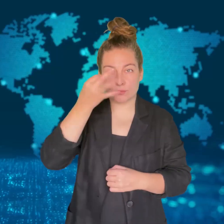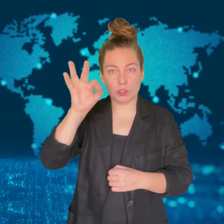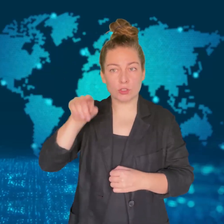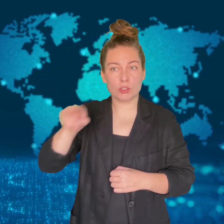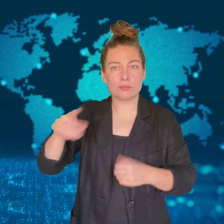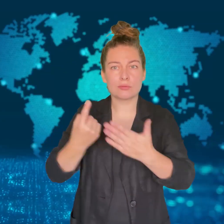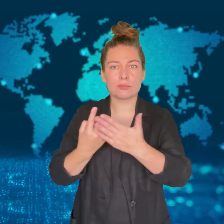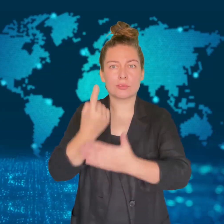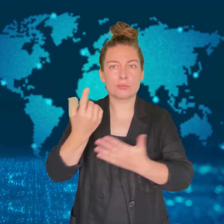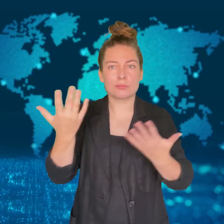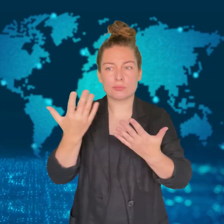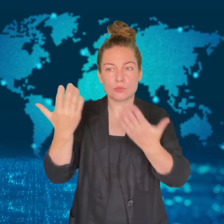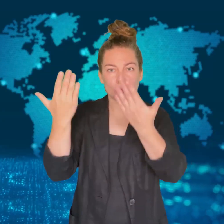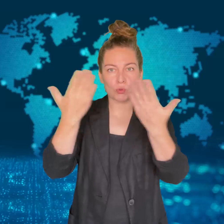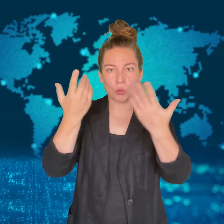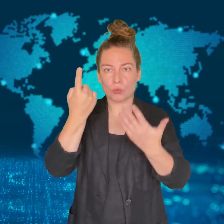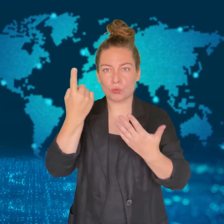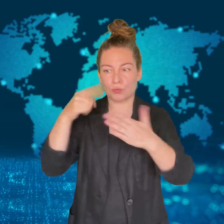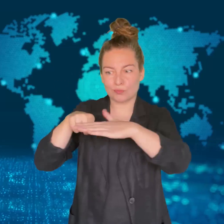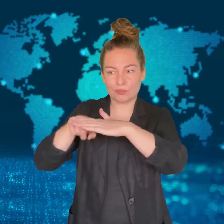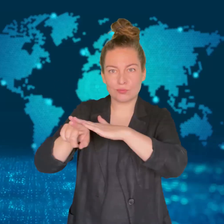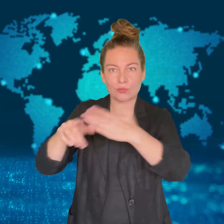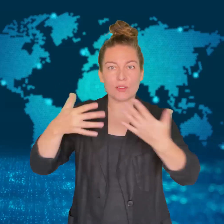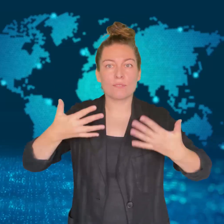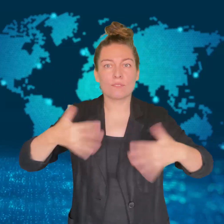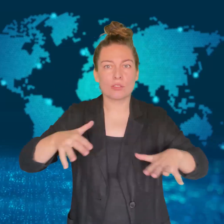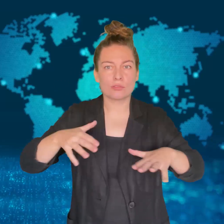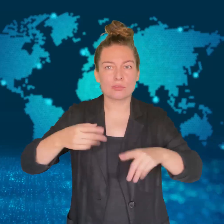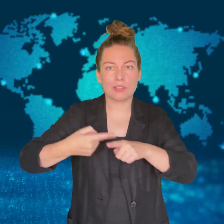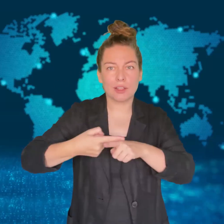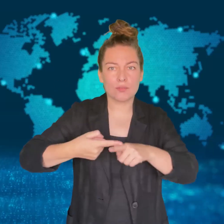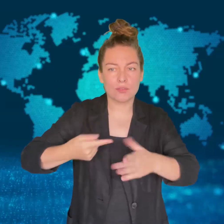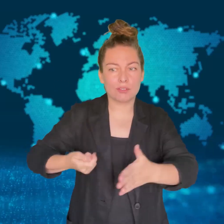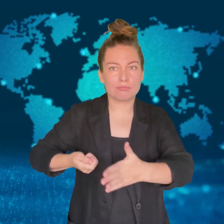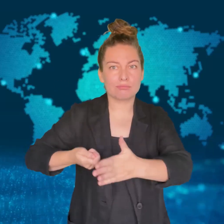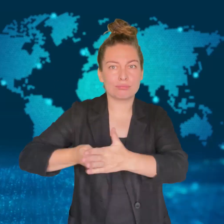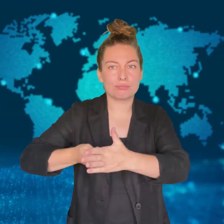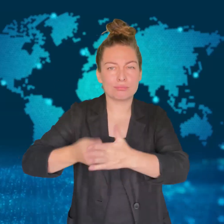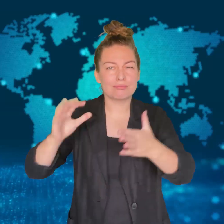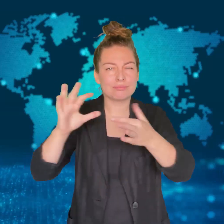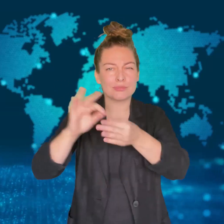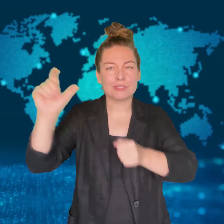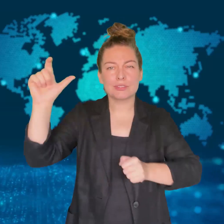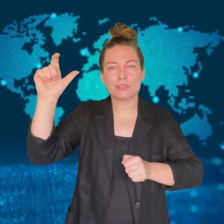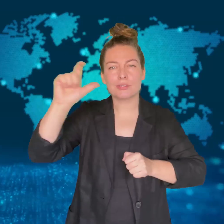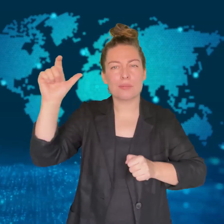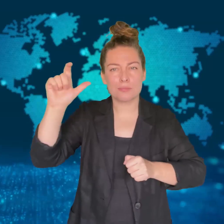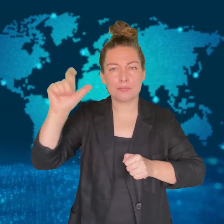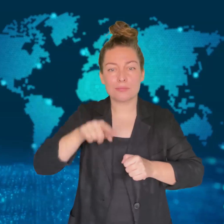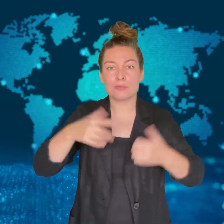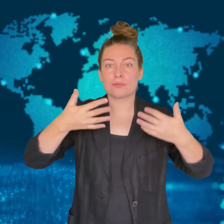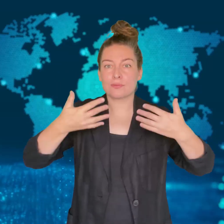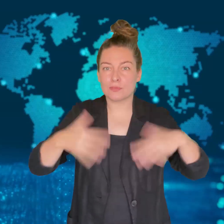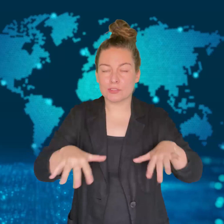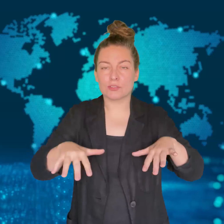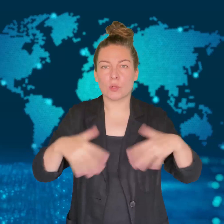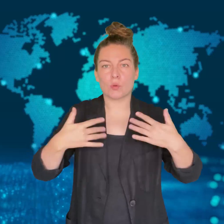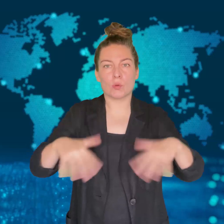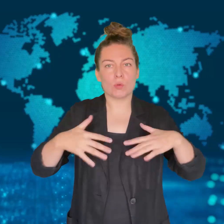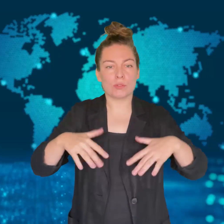[MONIKA]: A school stabbing by an Islamic radical has prompted France to